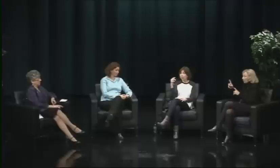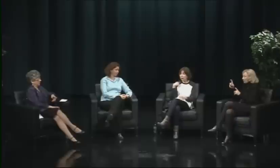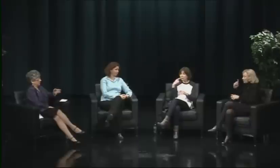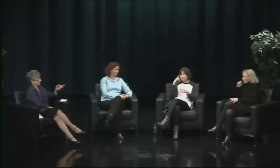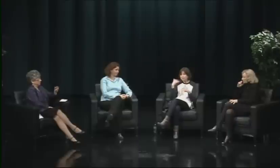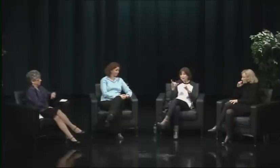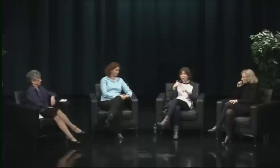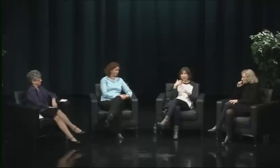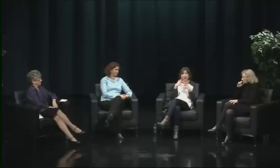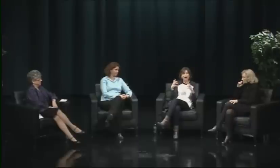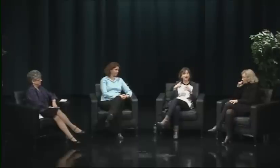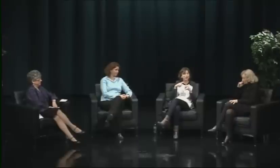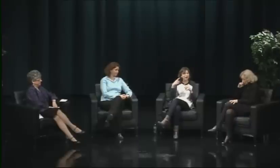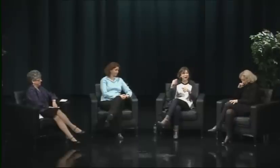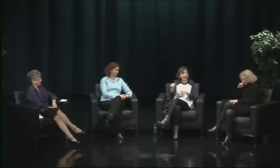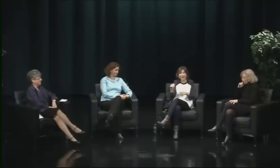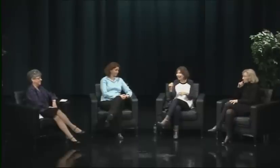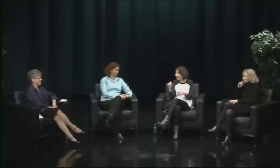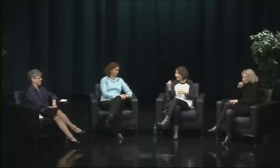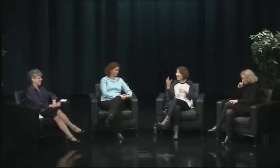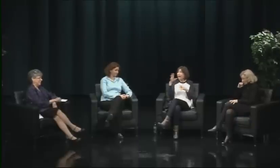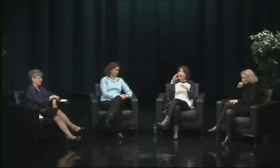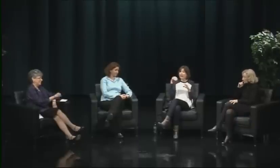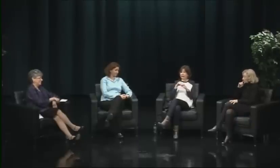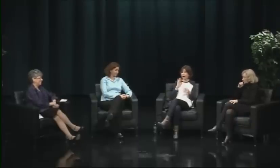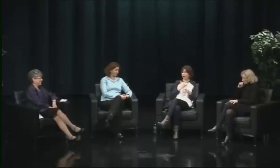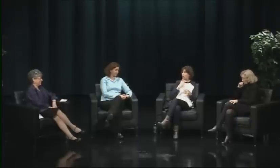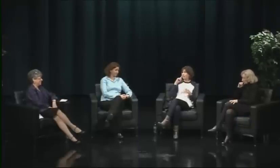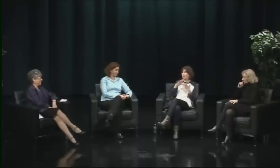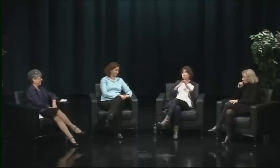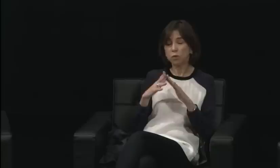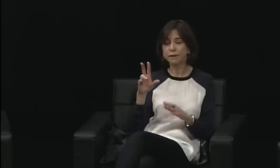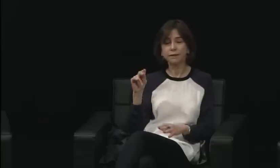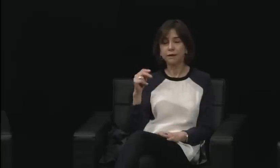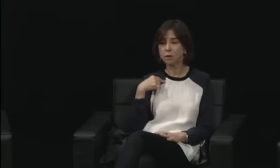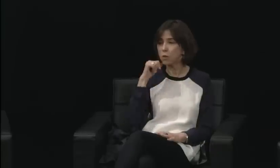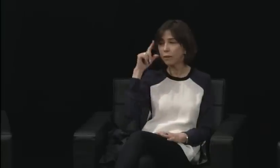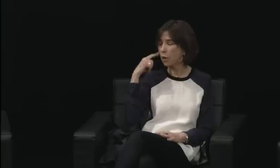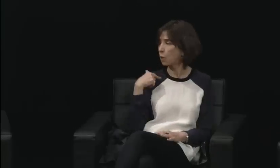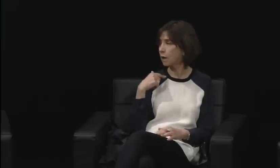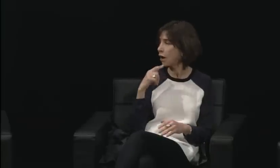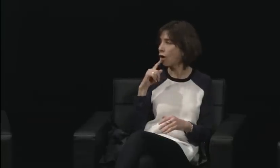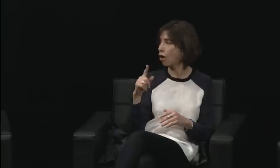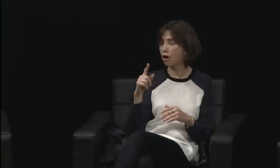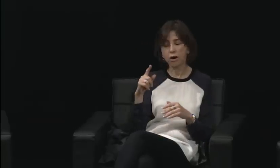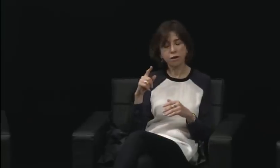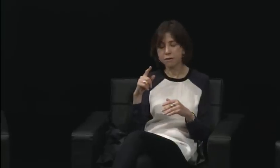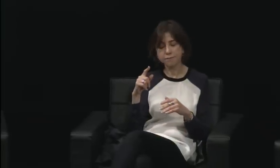about how the male role is changing and how women are changing, especially politically. Hillary Clinton, I've got to say, I am a fan